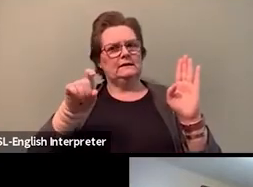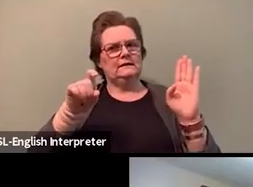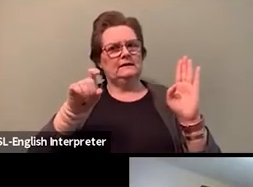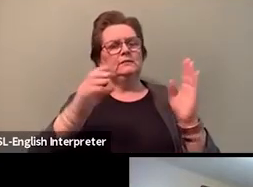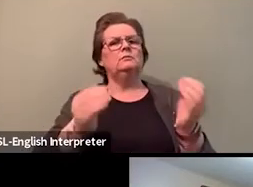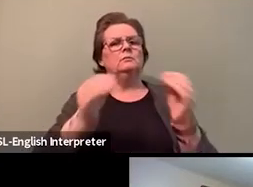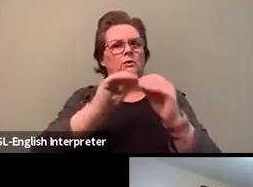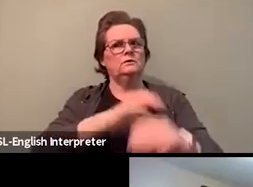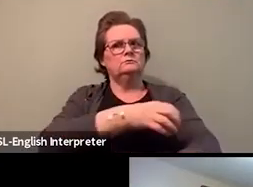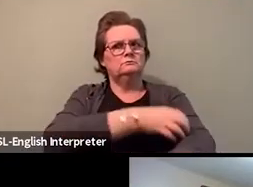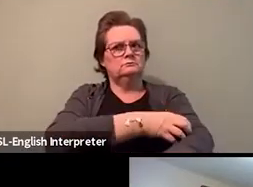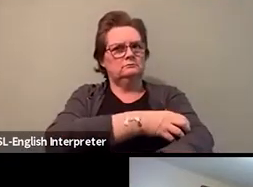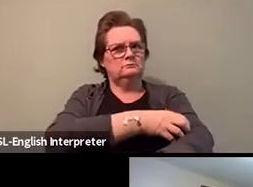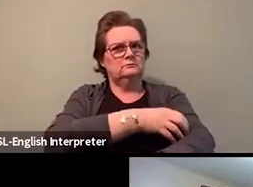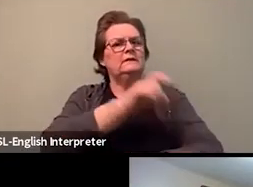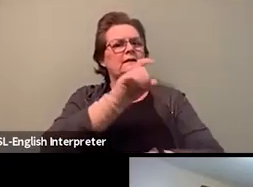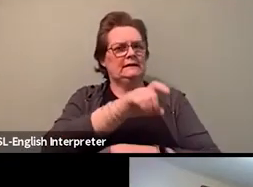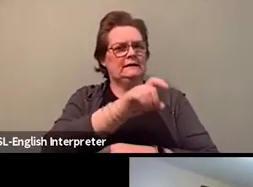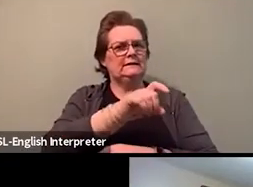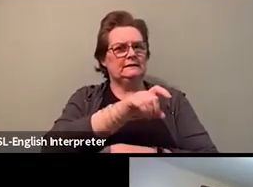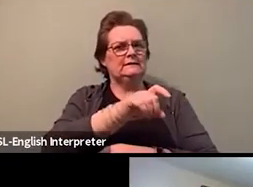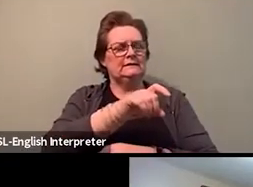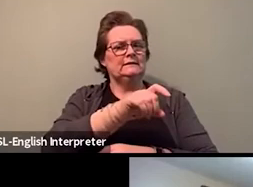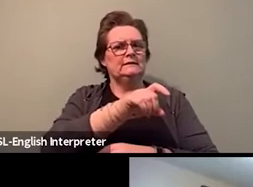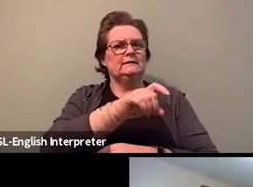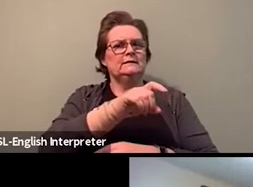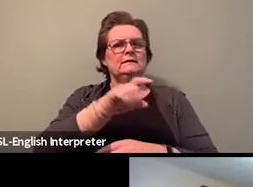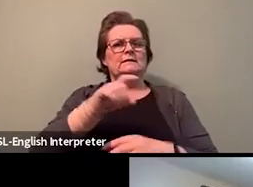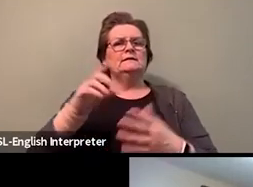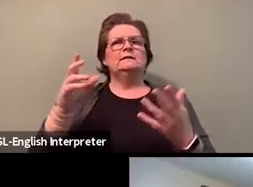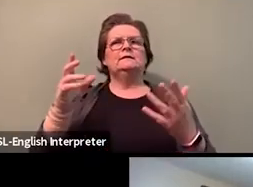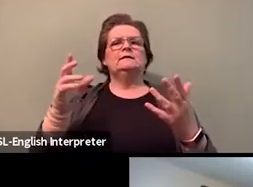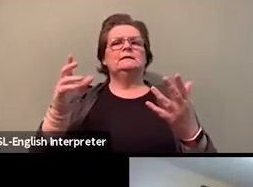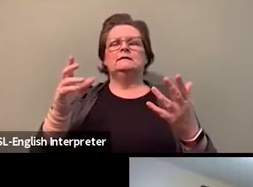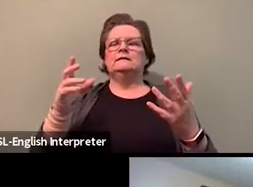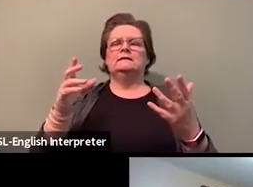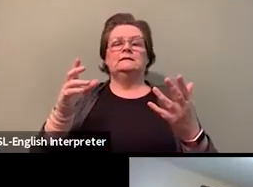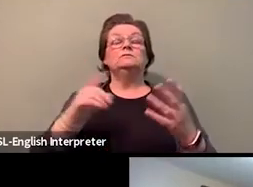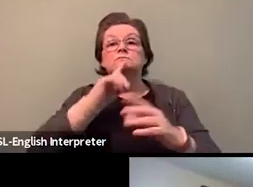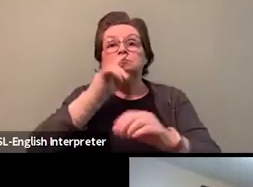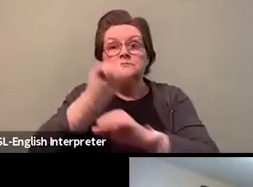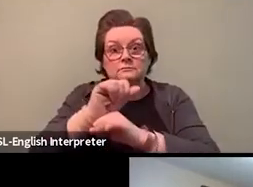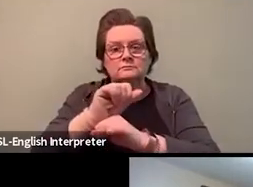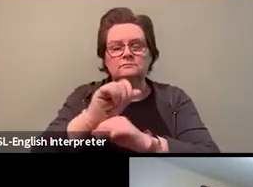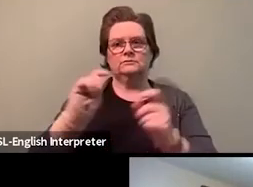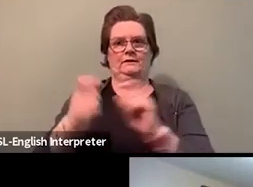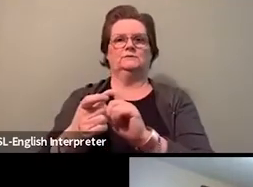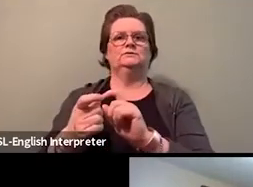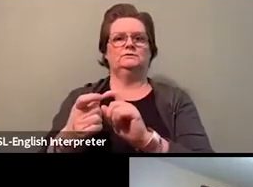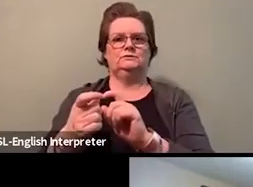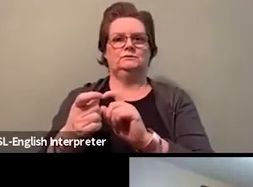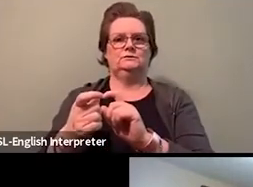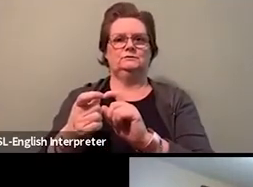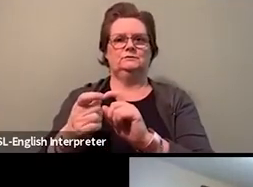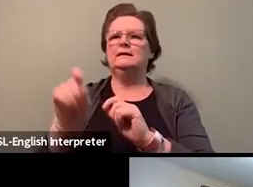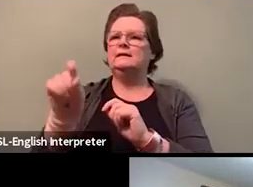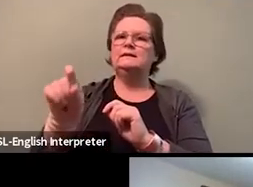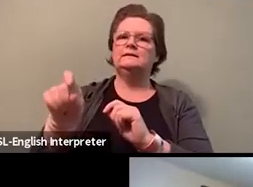with no meaningful change. Can we imagine a workplace that opens doors, that create space for black workers, for indigenous workers,